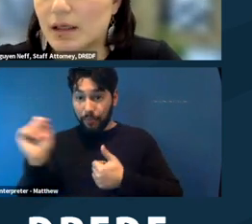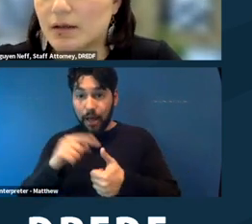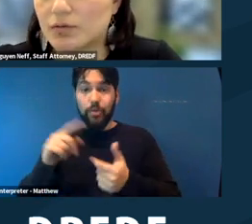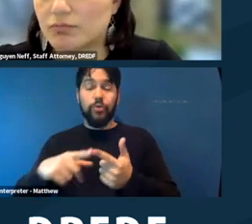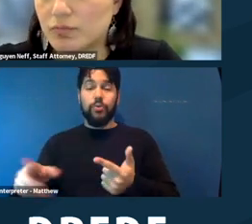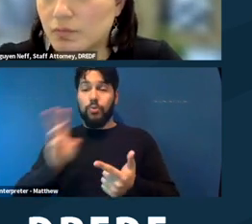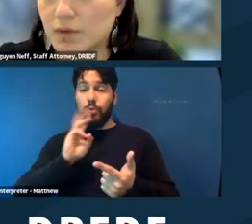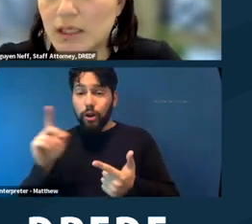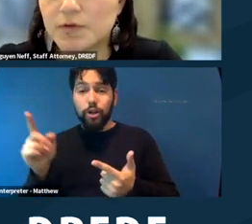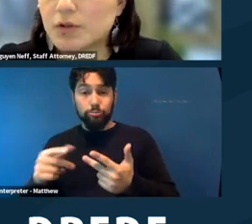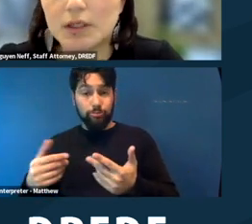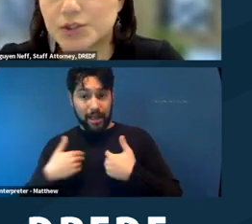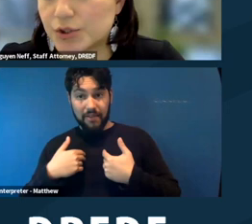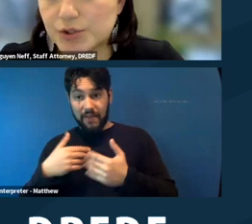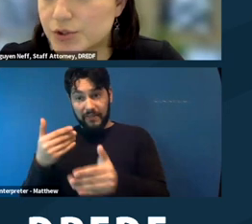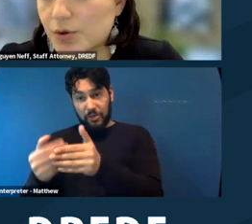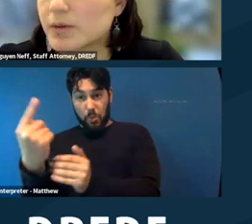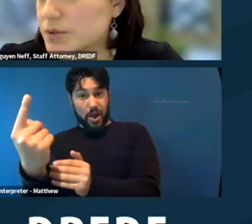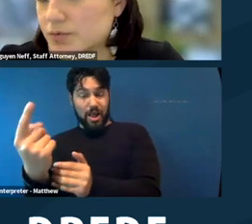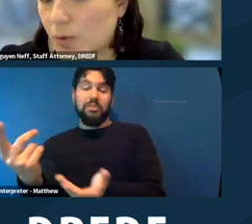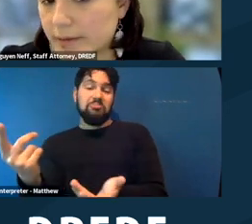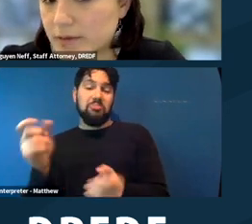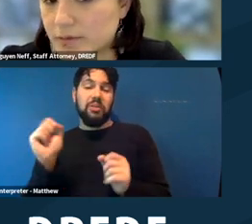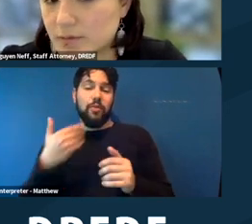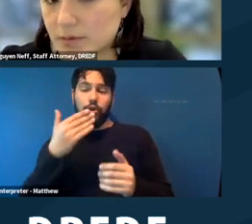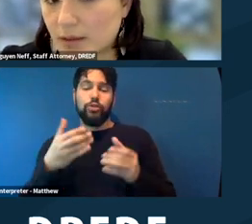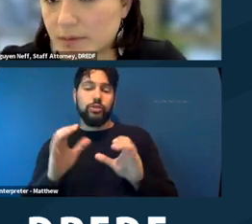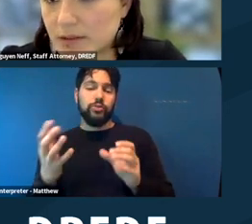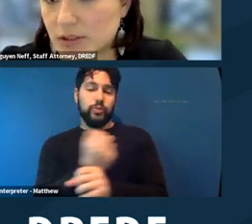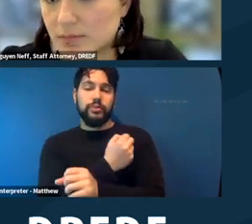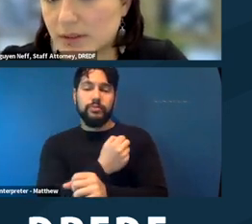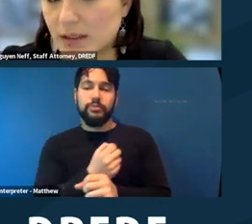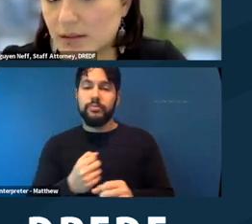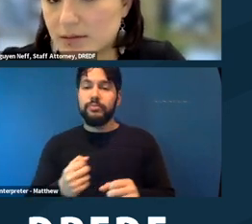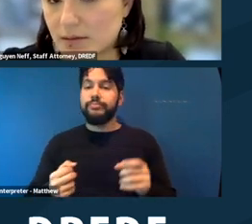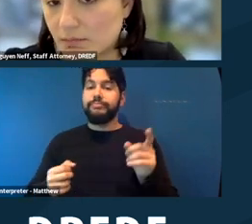like, if you're not sure you should always just request a reasonable accommodation, because the